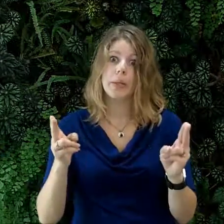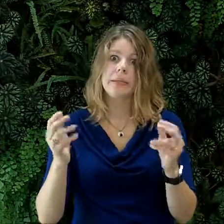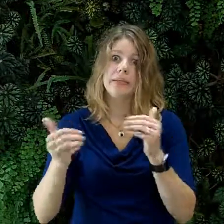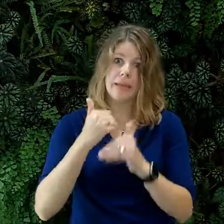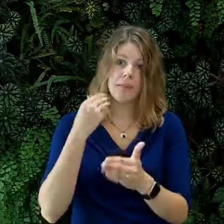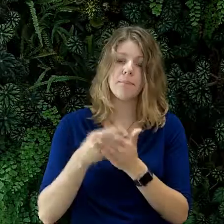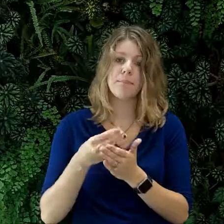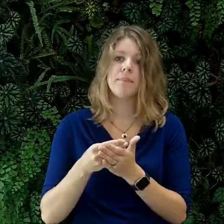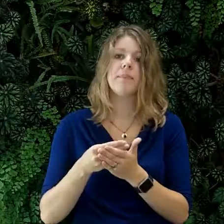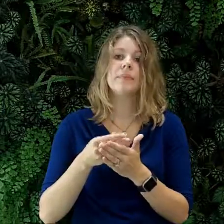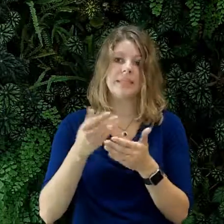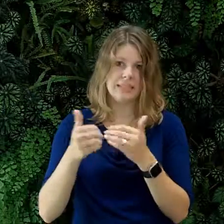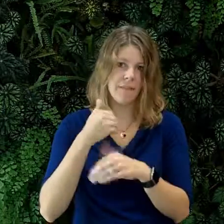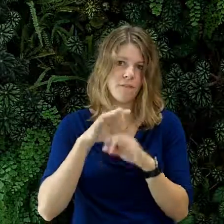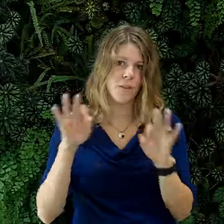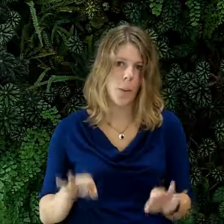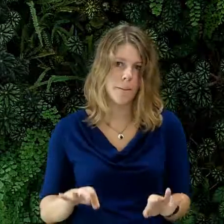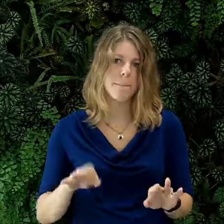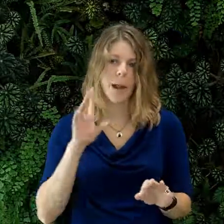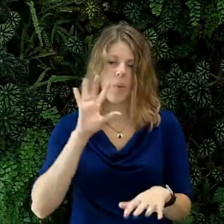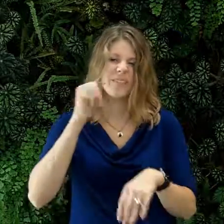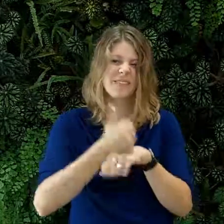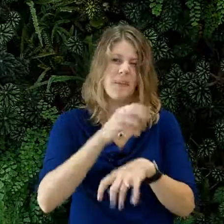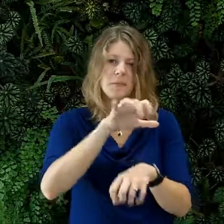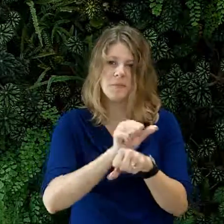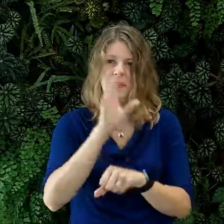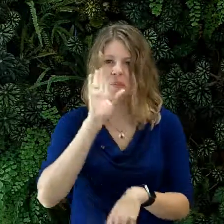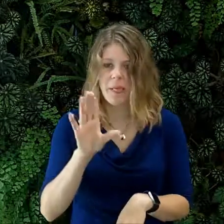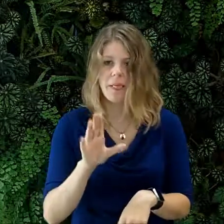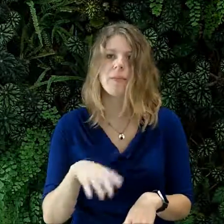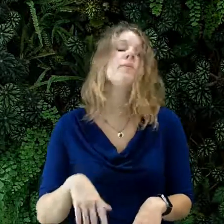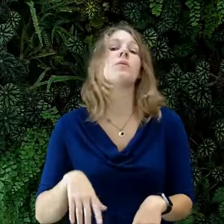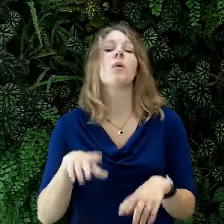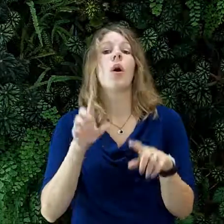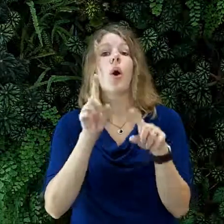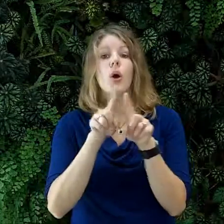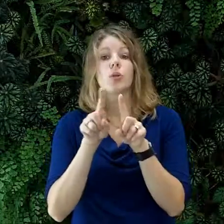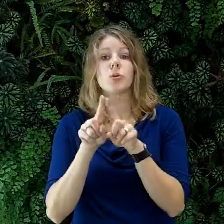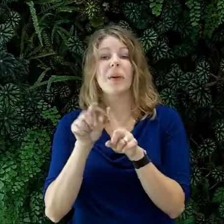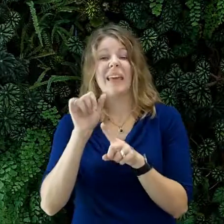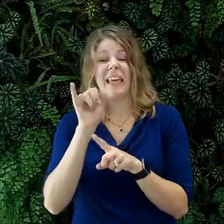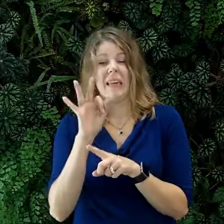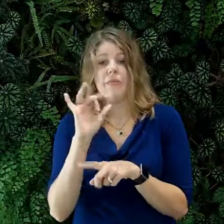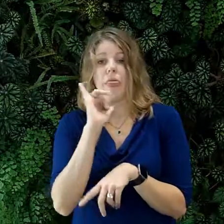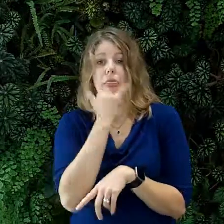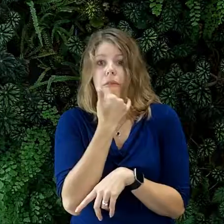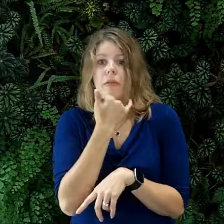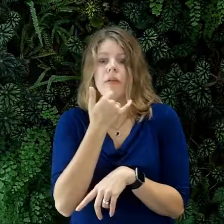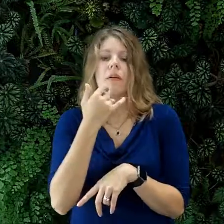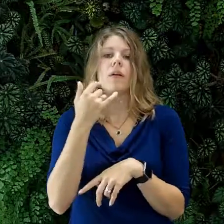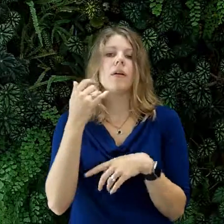so hurry to get your forms and payment sent in so we can reserve you a space. Also, if there happens to be an error on your form